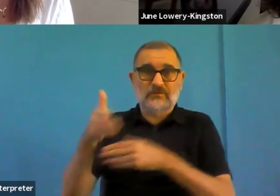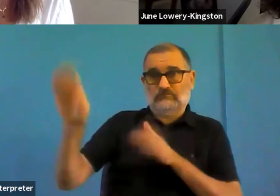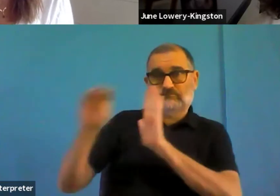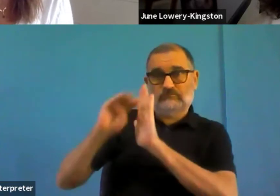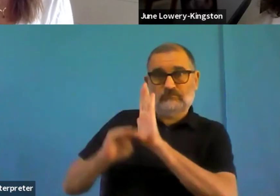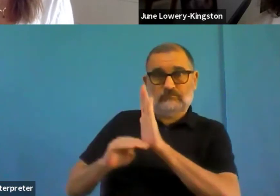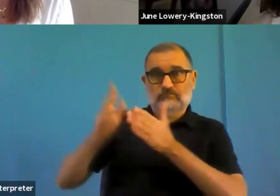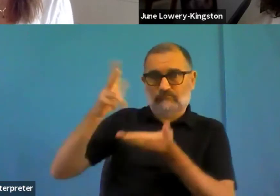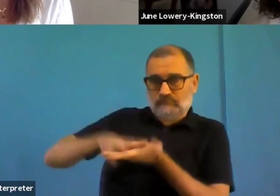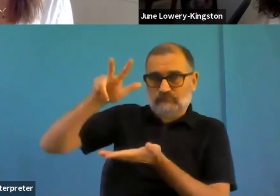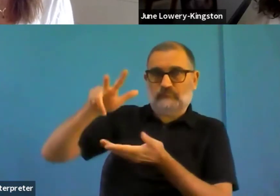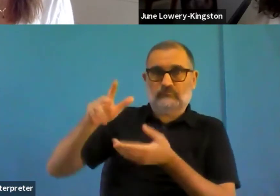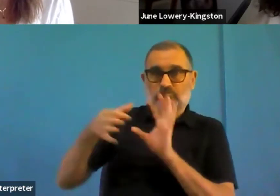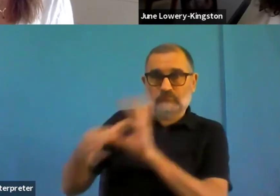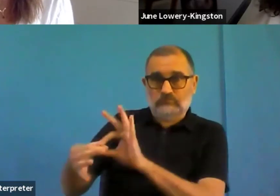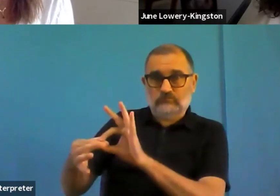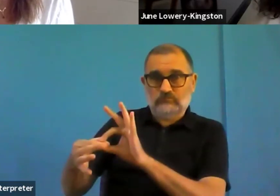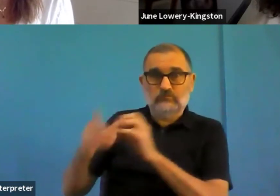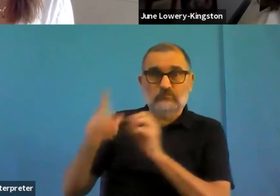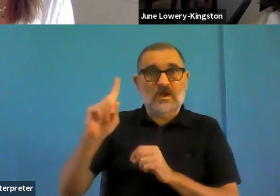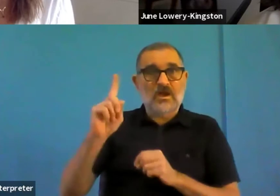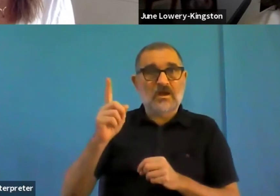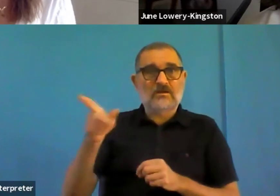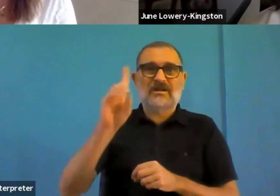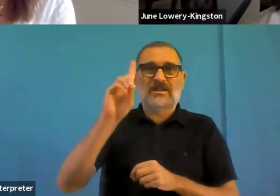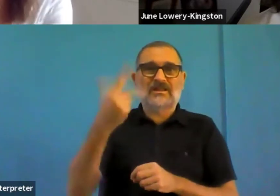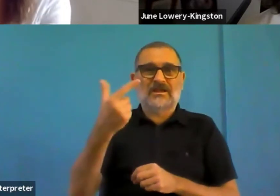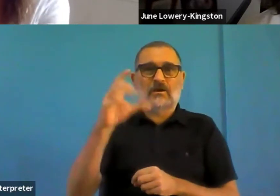it hits its practical implementation in 2025.